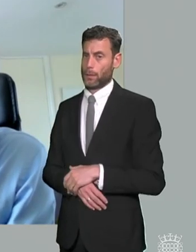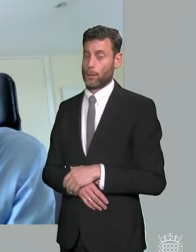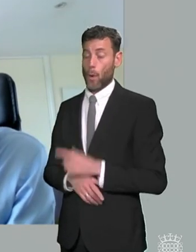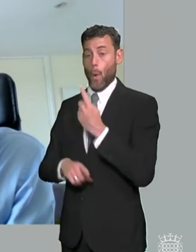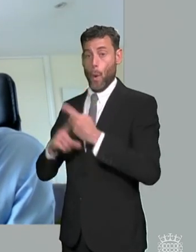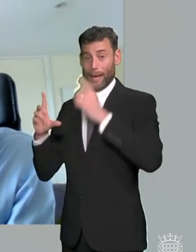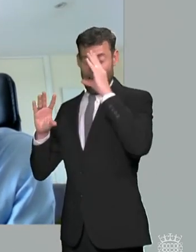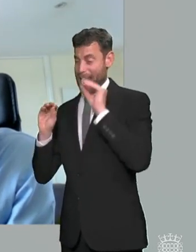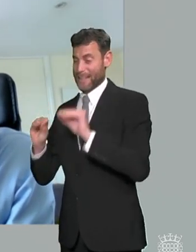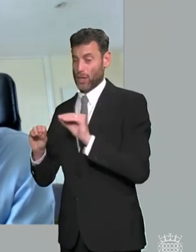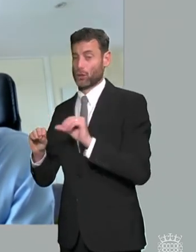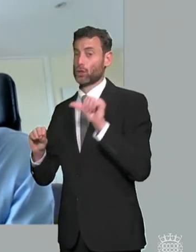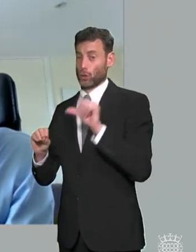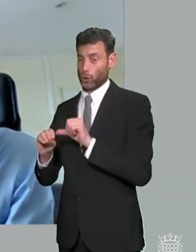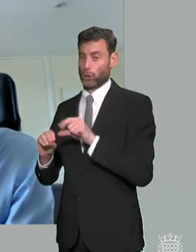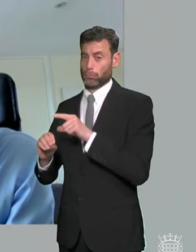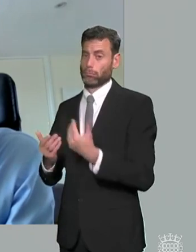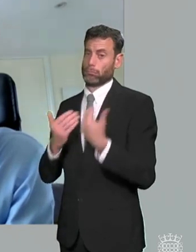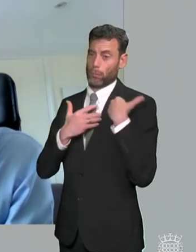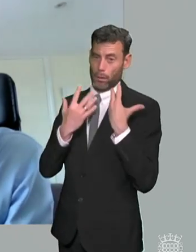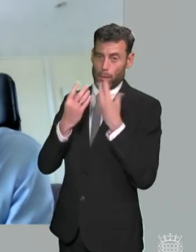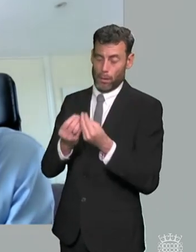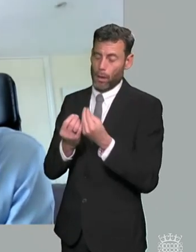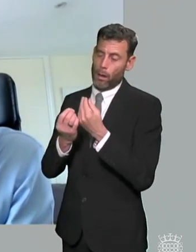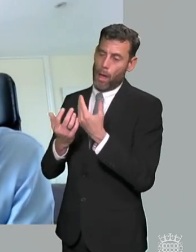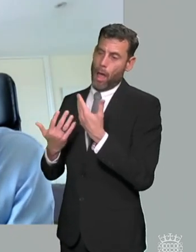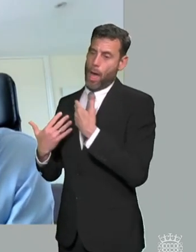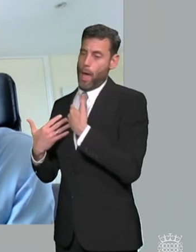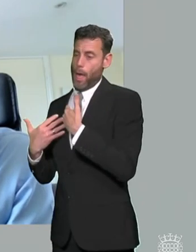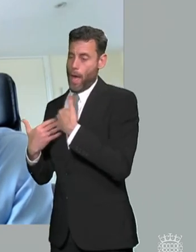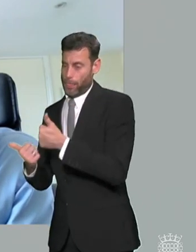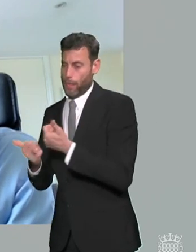and should and then the best areas we see sending ourselves as being funded by health services and